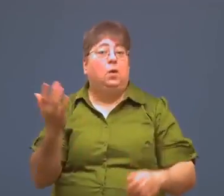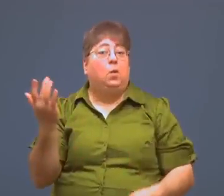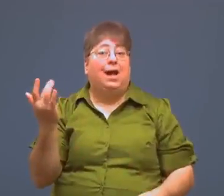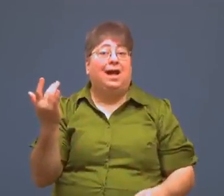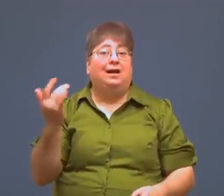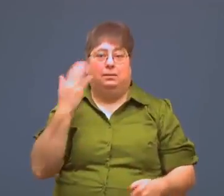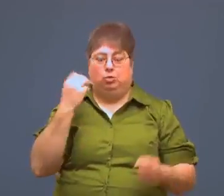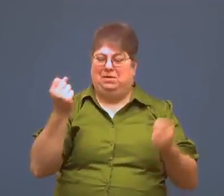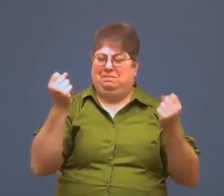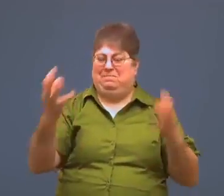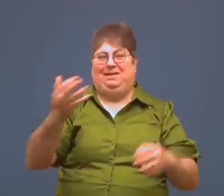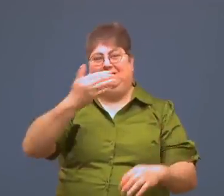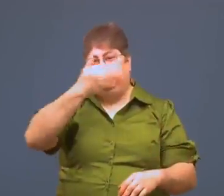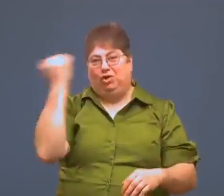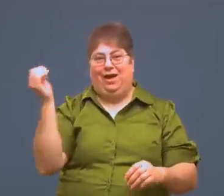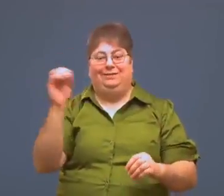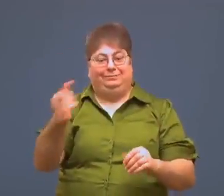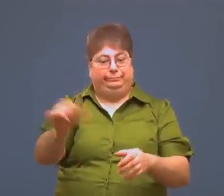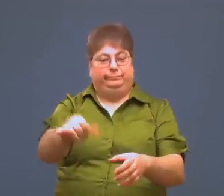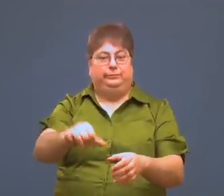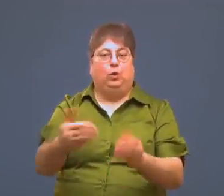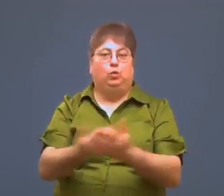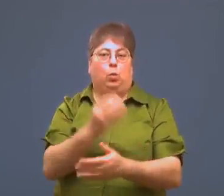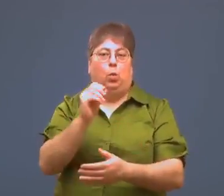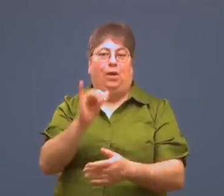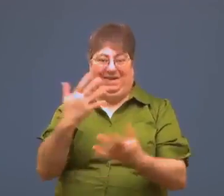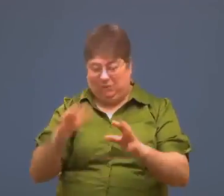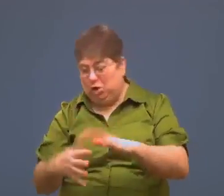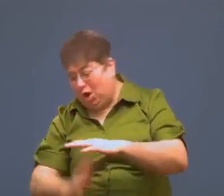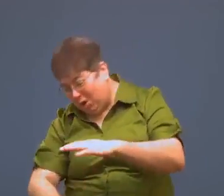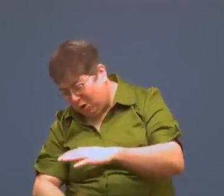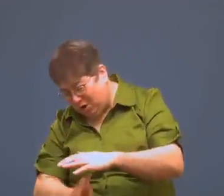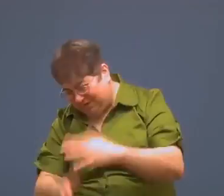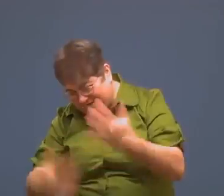Many people forget to put the new oil in after draining.